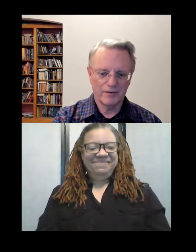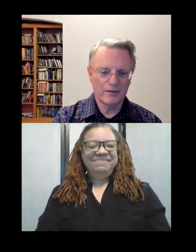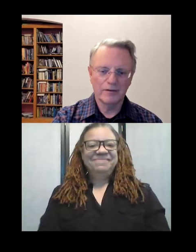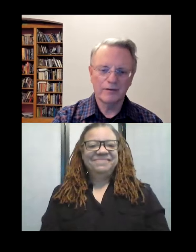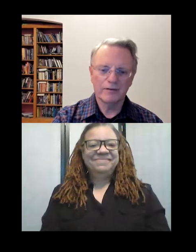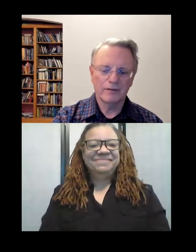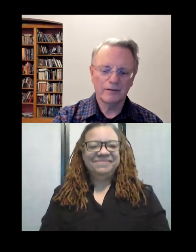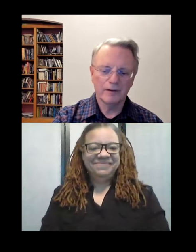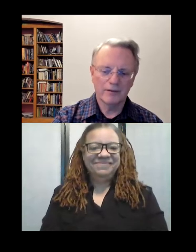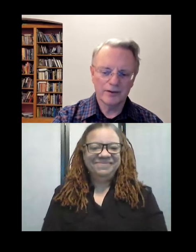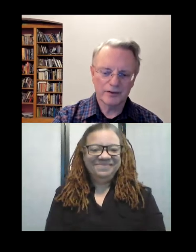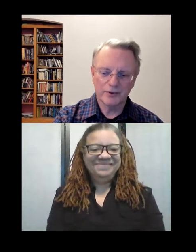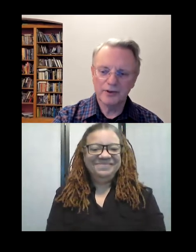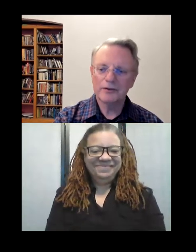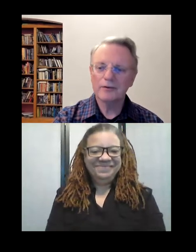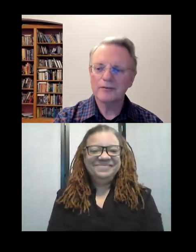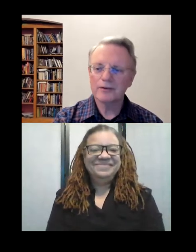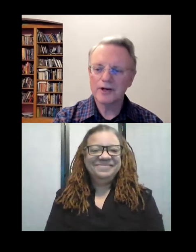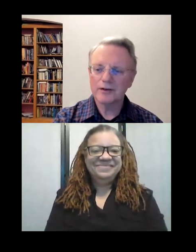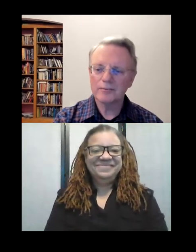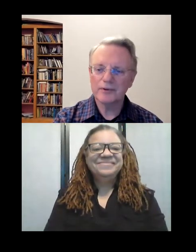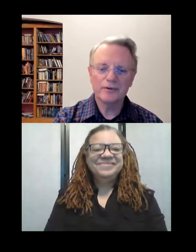Interpreter] so we don't lose her. That's a good point... one second please...